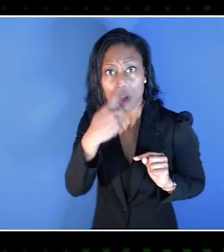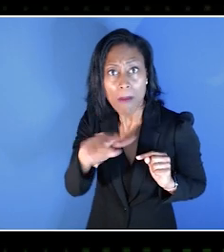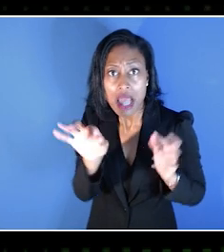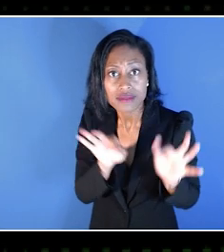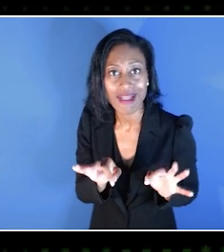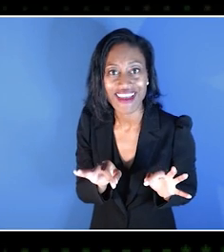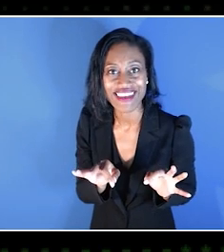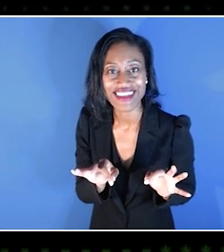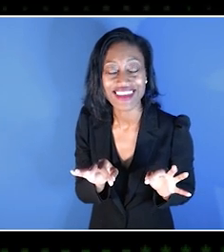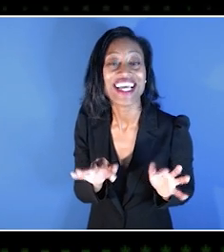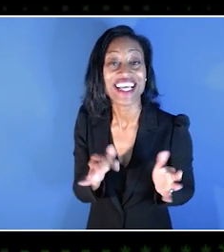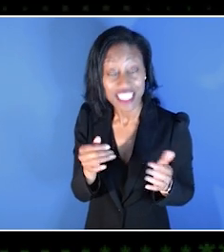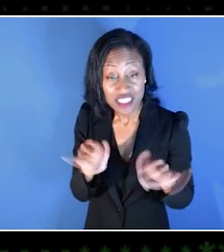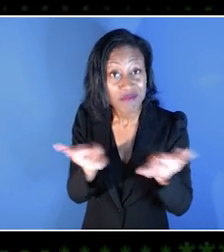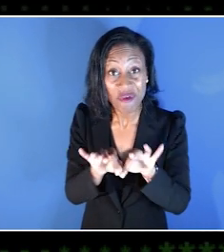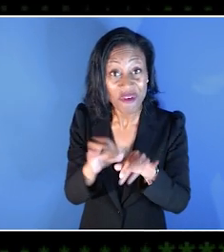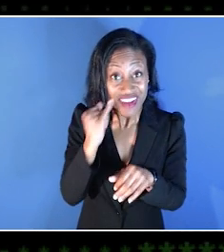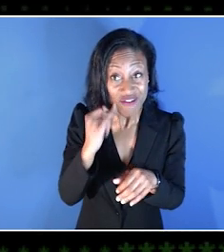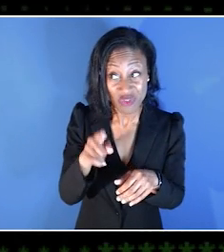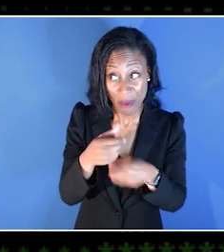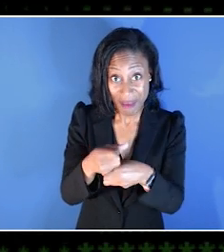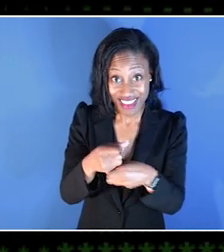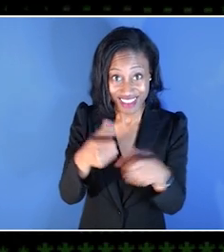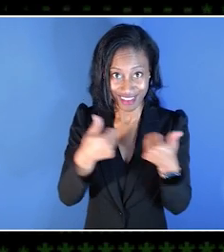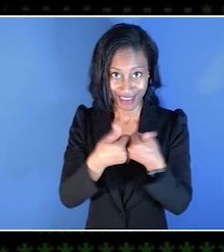It's so important that if you're making a game accessible,